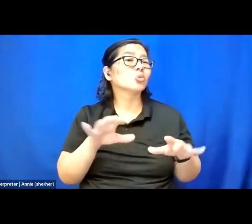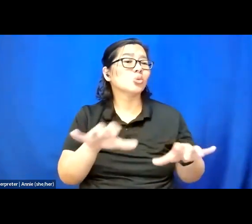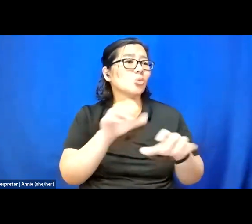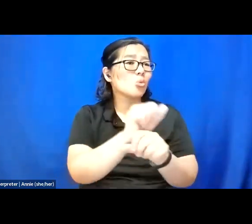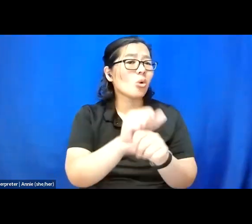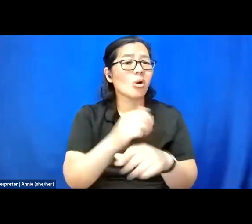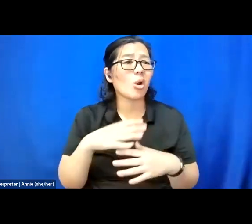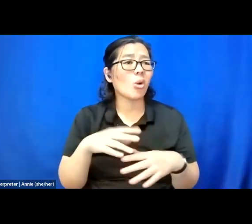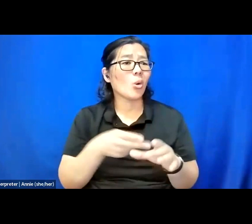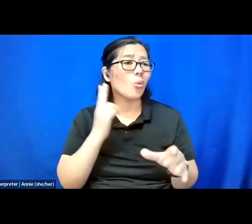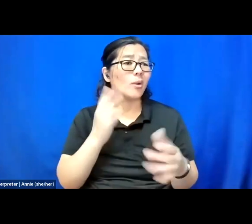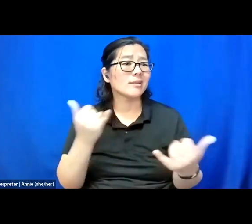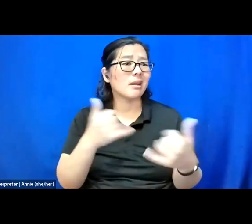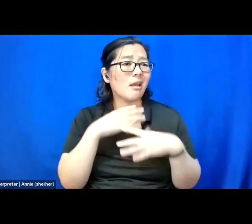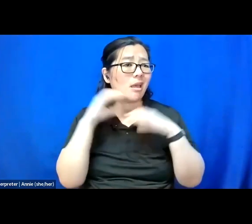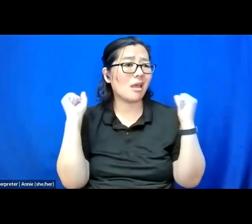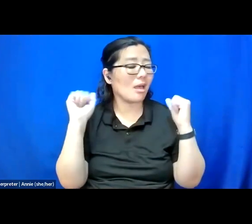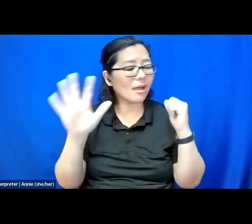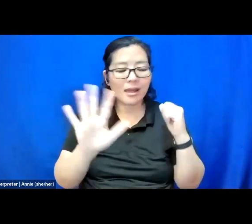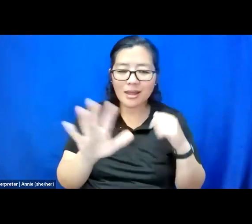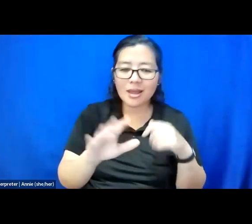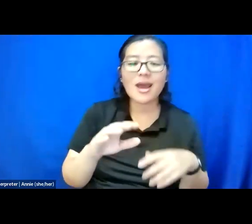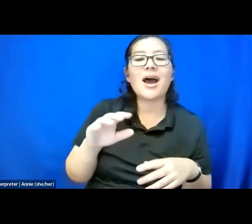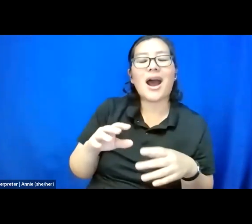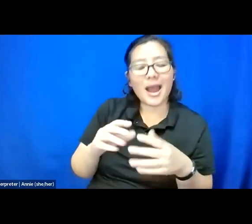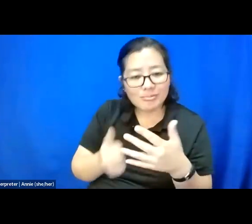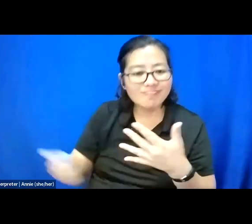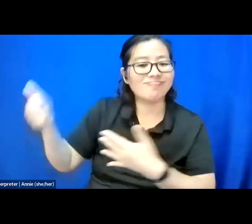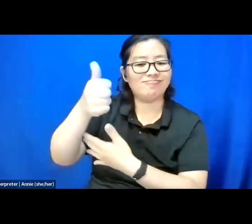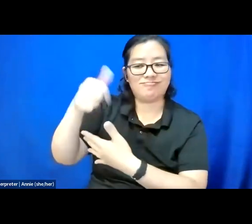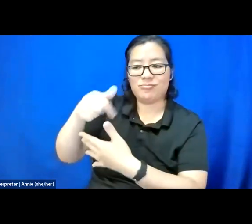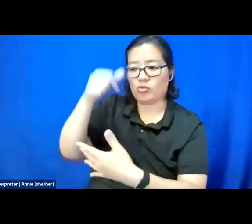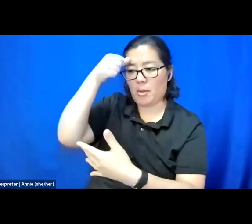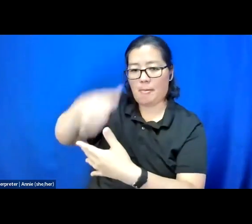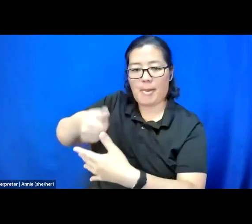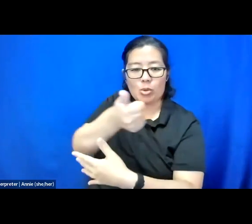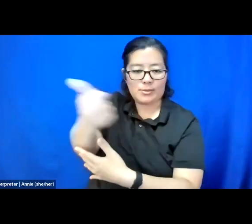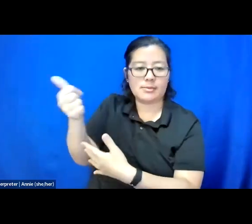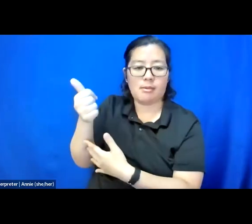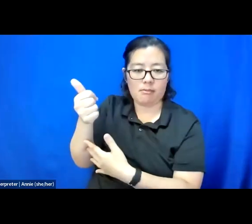I am saying remember you because you will get lost in this work.